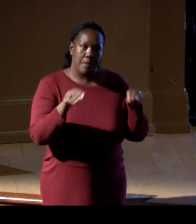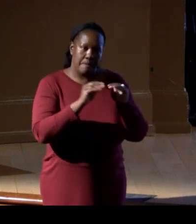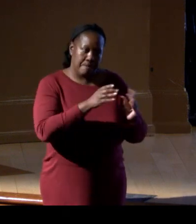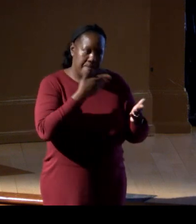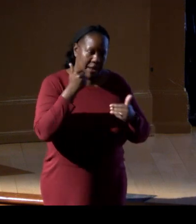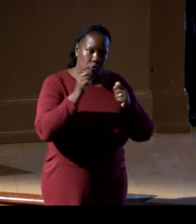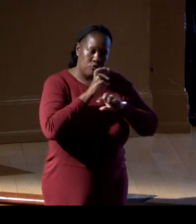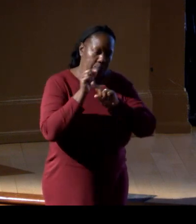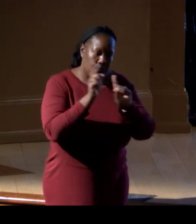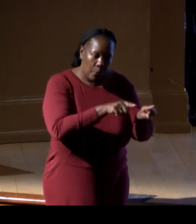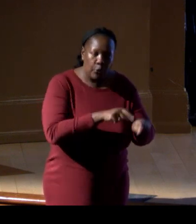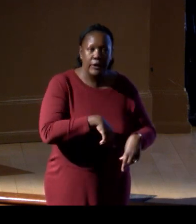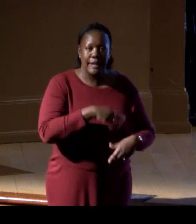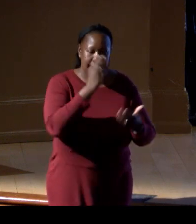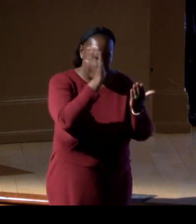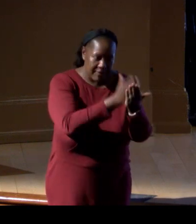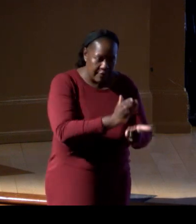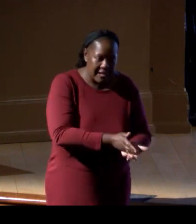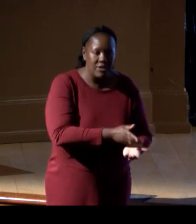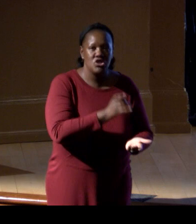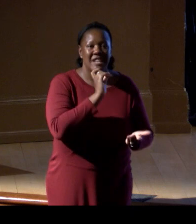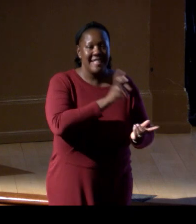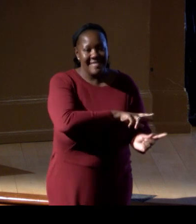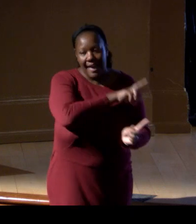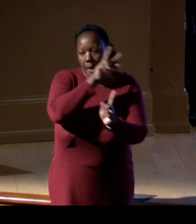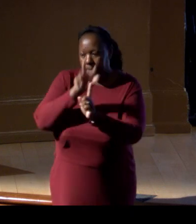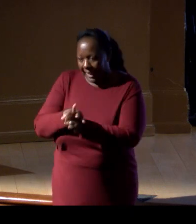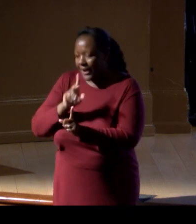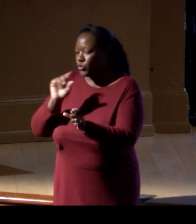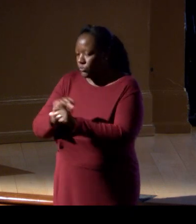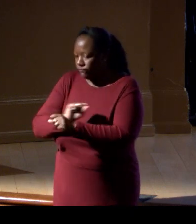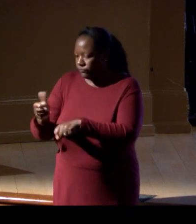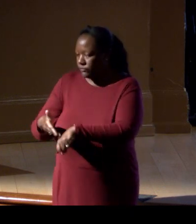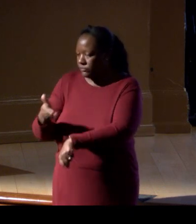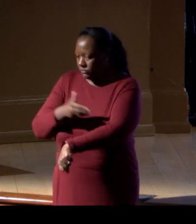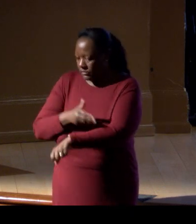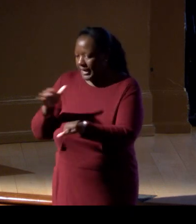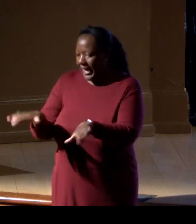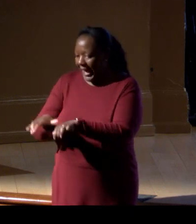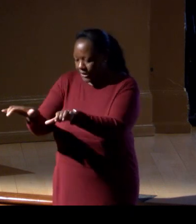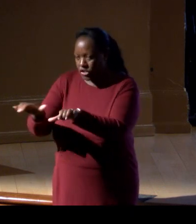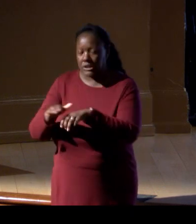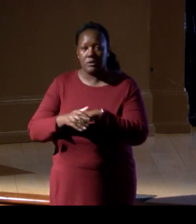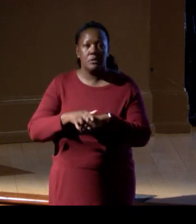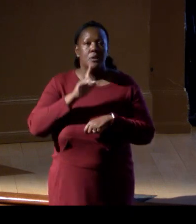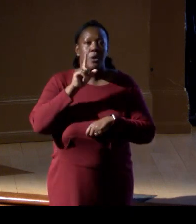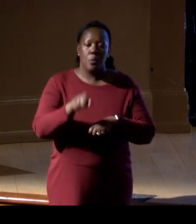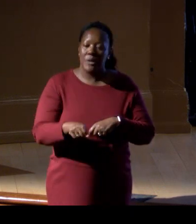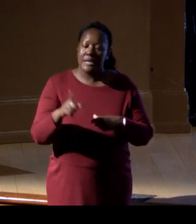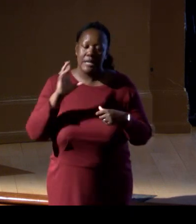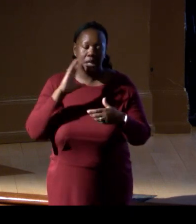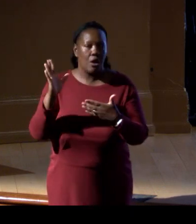to real nature-positive actions. We need scaling of technology and standards across groups, regions, and sectors,